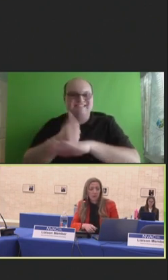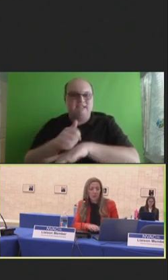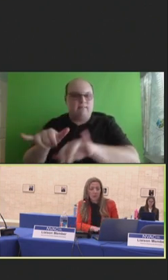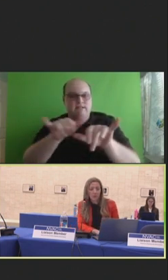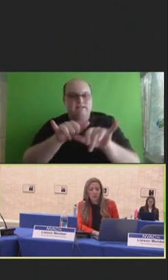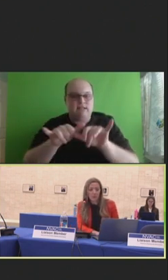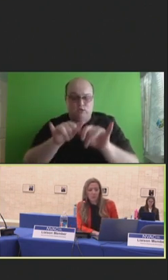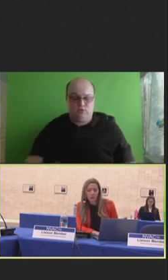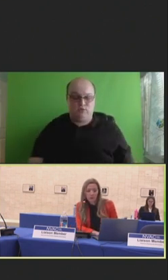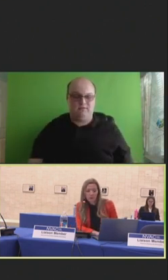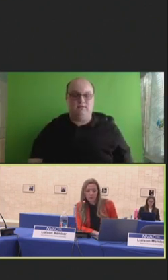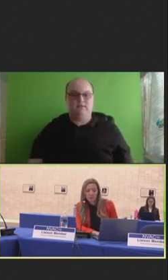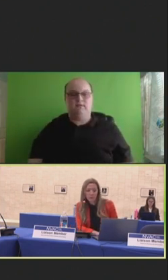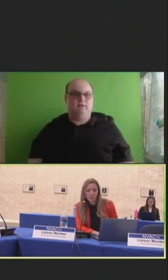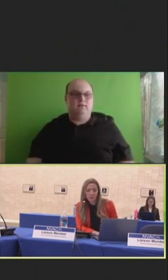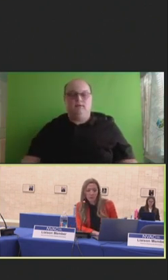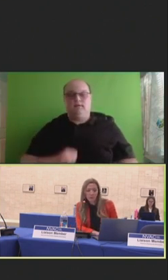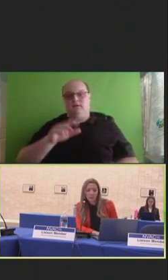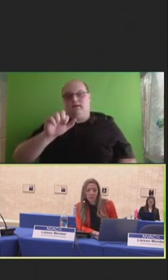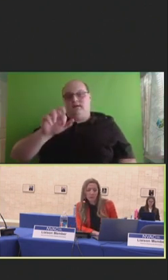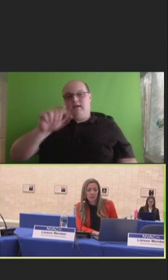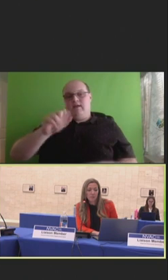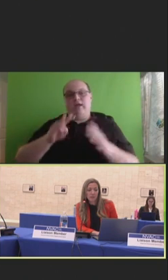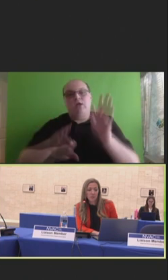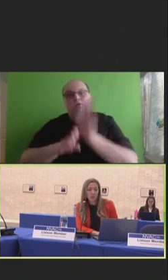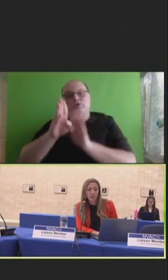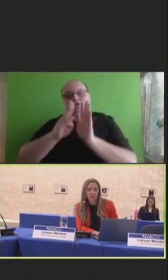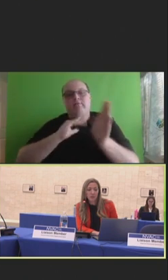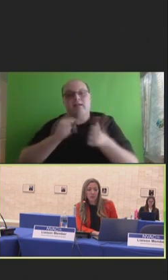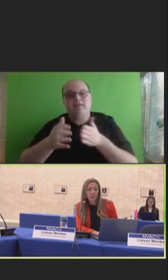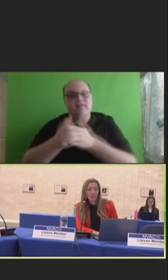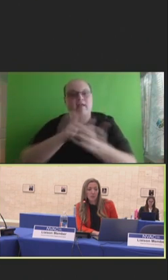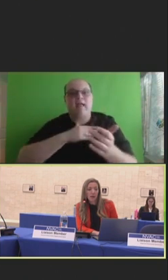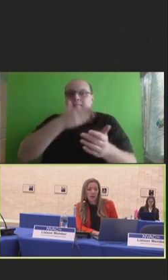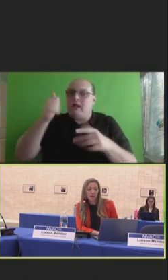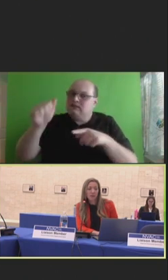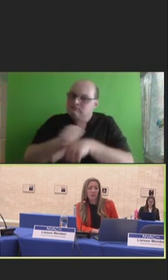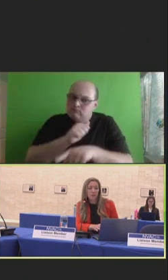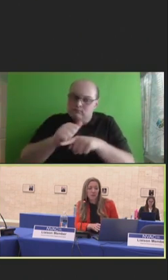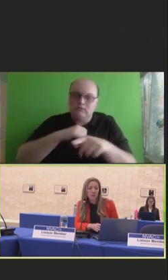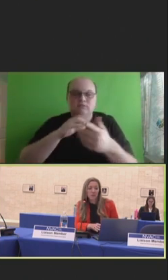Errors In the process of drafting the guidance and best practices for how to conduct standardized